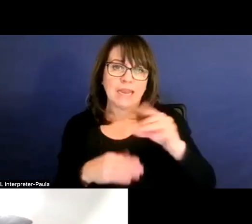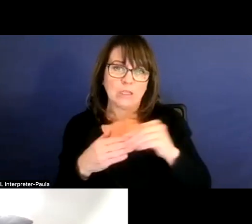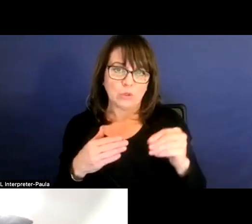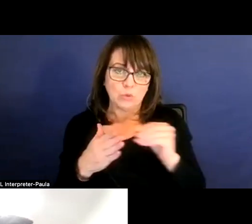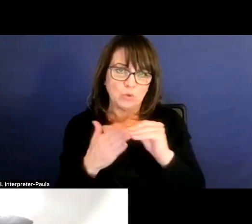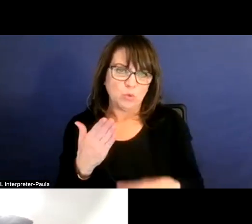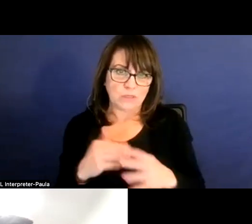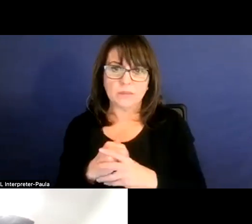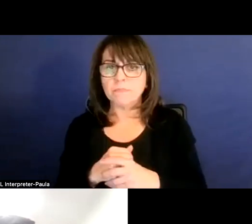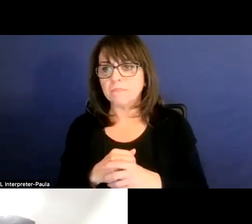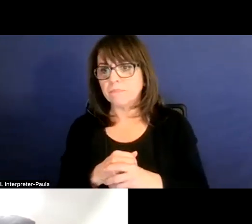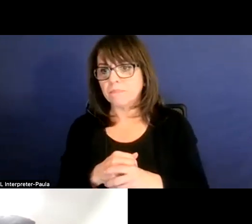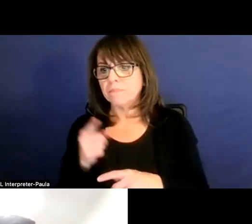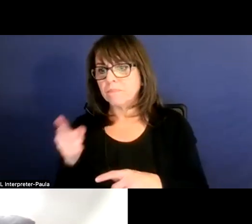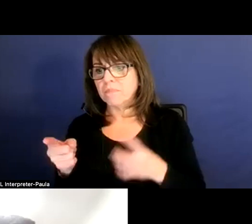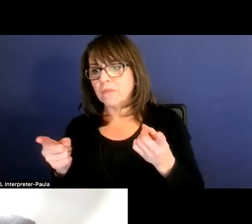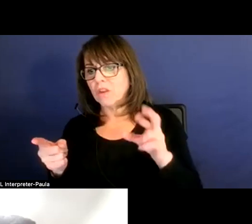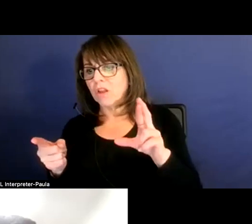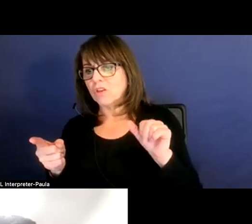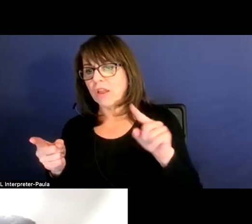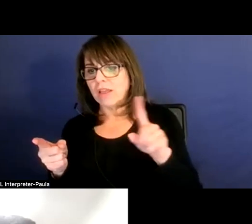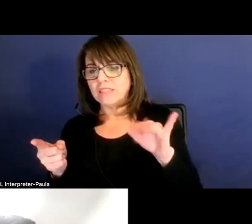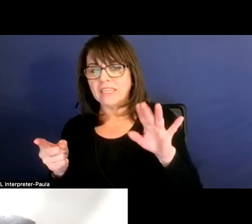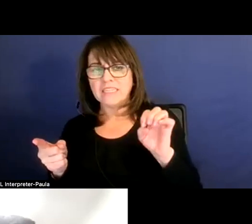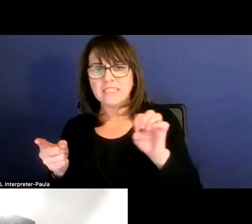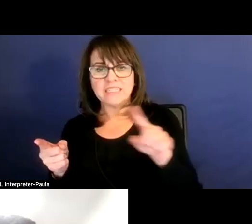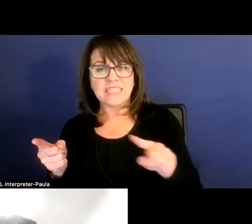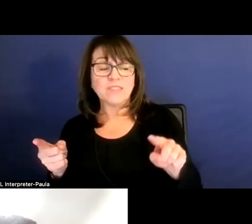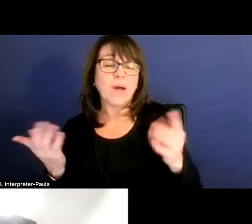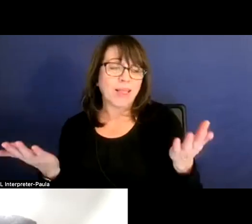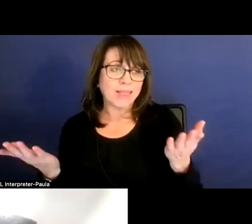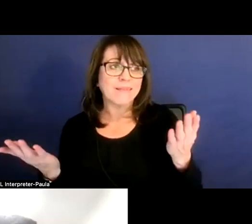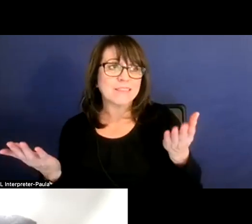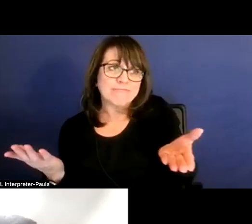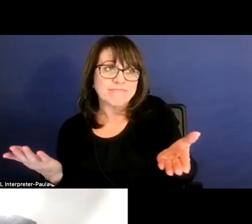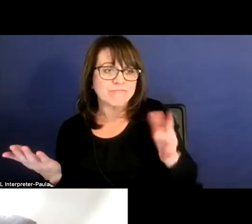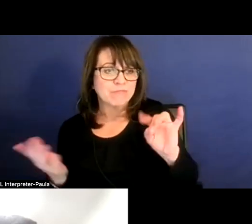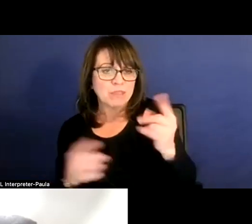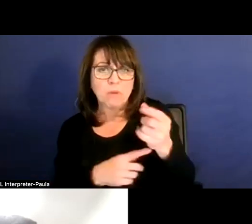I mean obviously the demographer, he's doing his best to project.